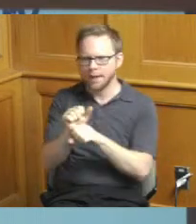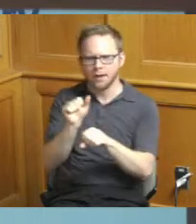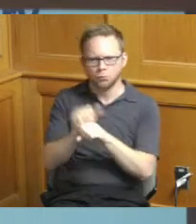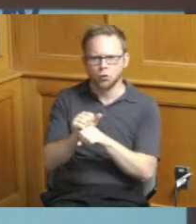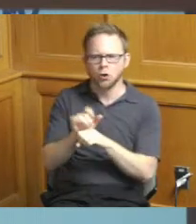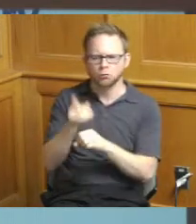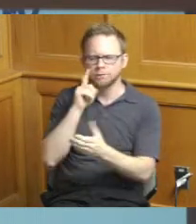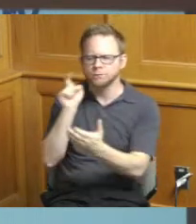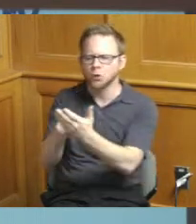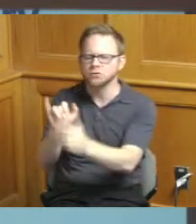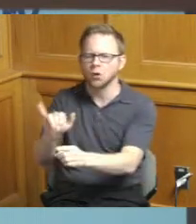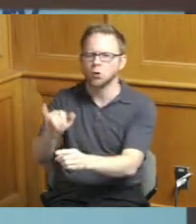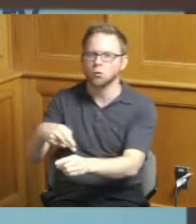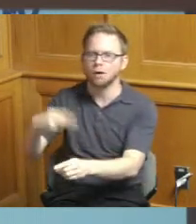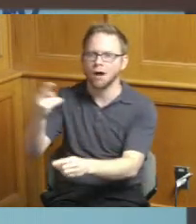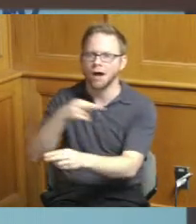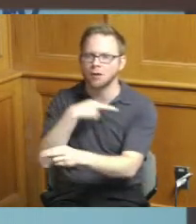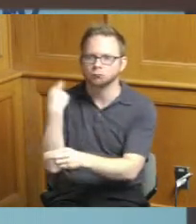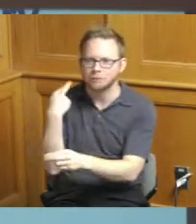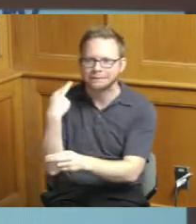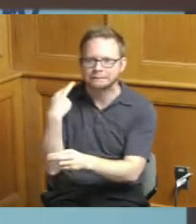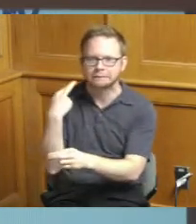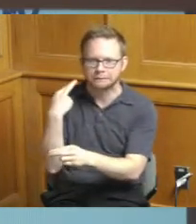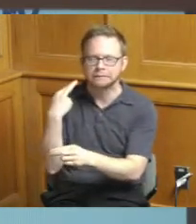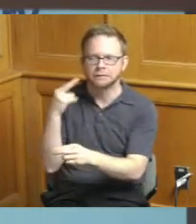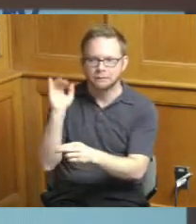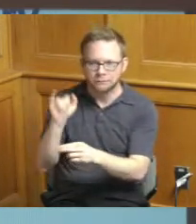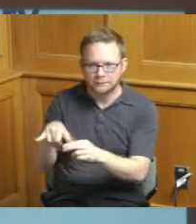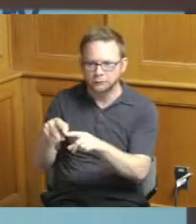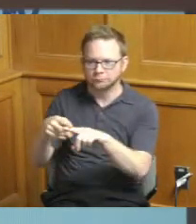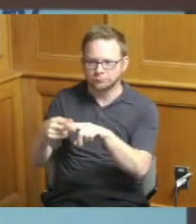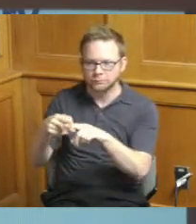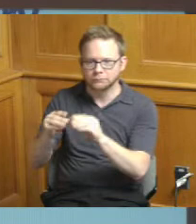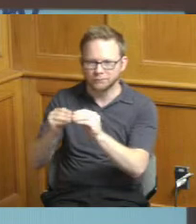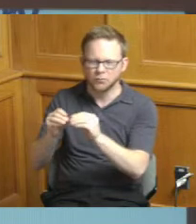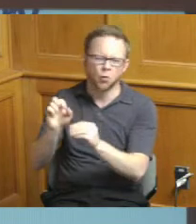high-risk sewers where we have to do some kind of a repair usually a replacement we have to dig in